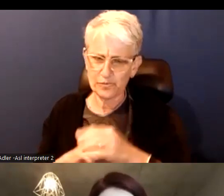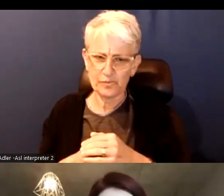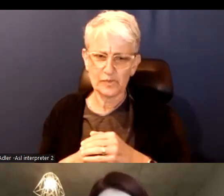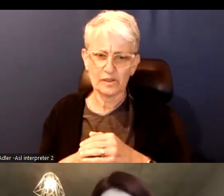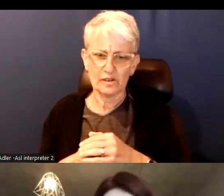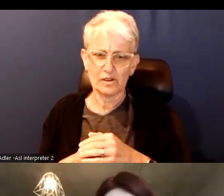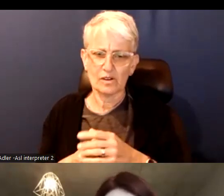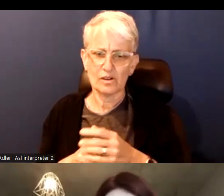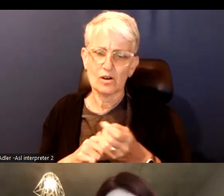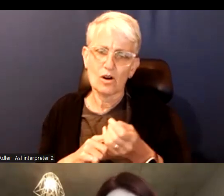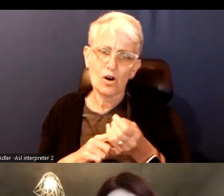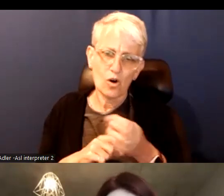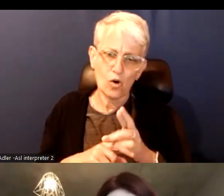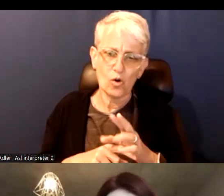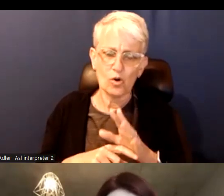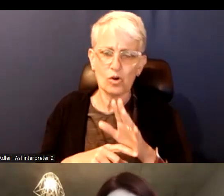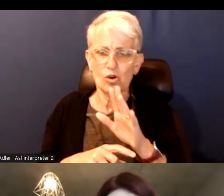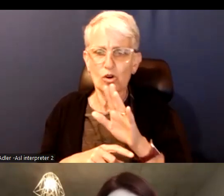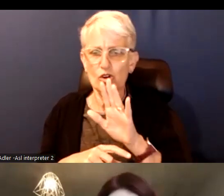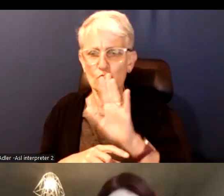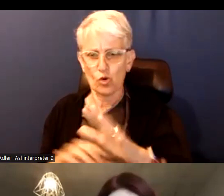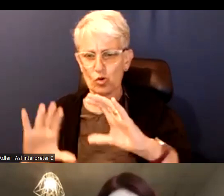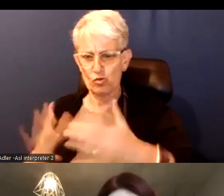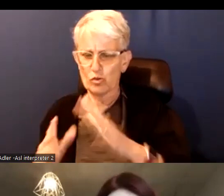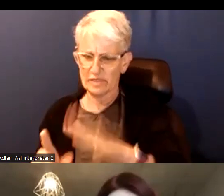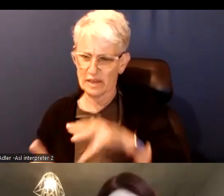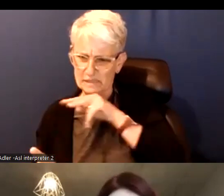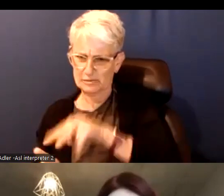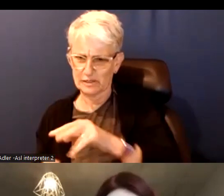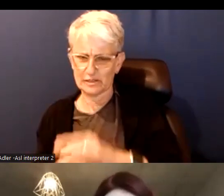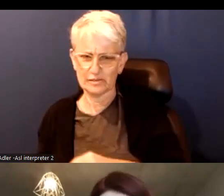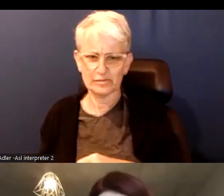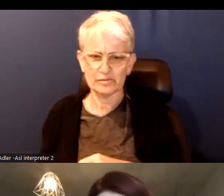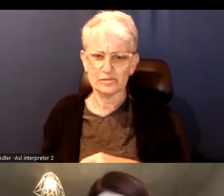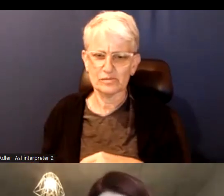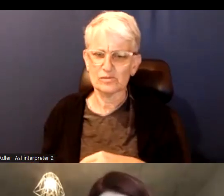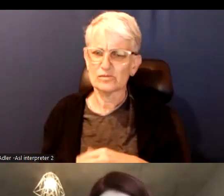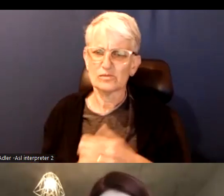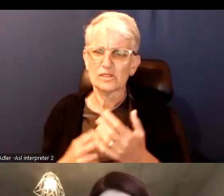Next I'm going to introduce you to Jennifer Hollett who is the executive director at The